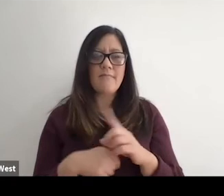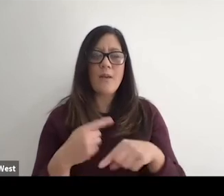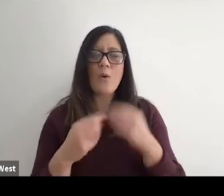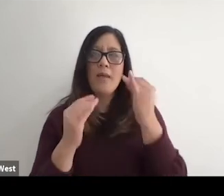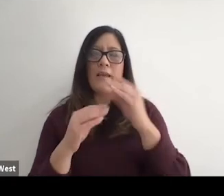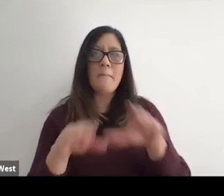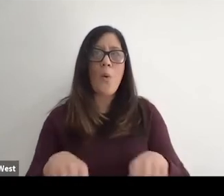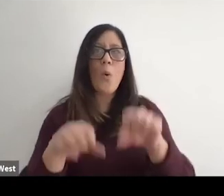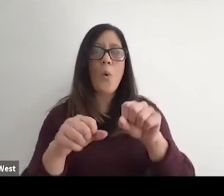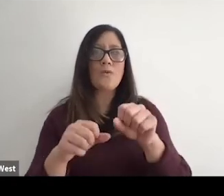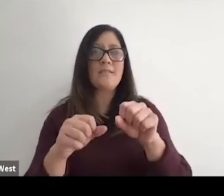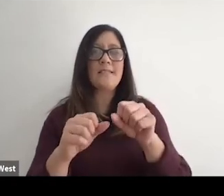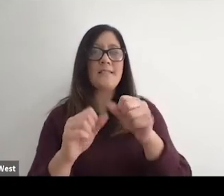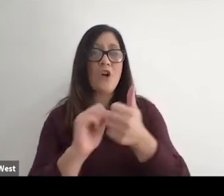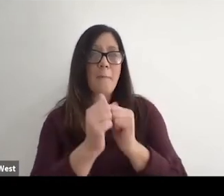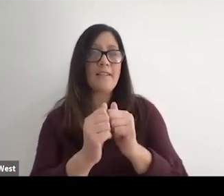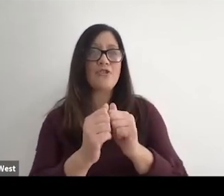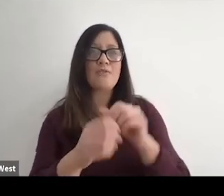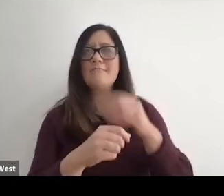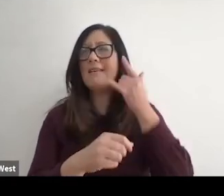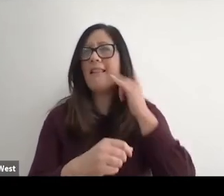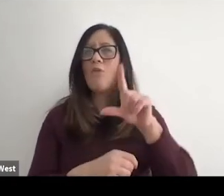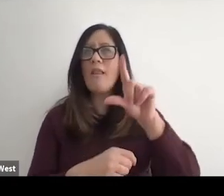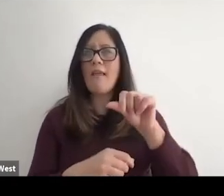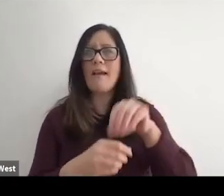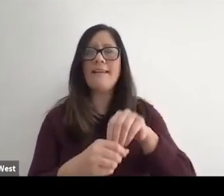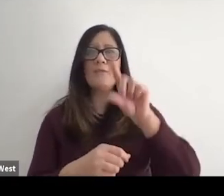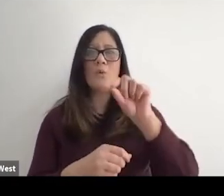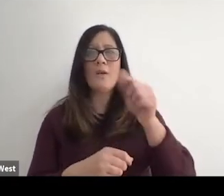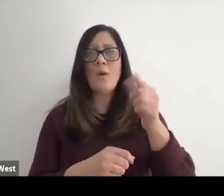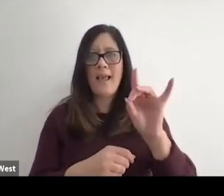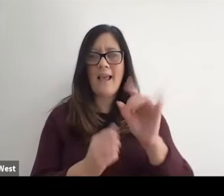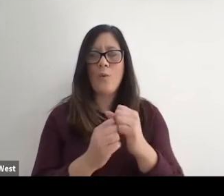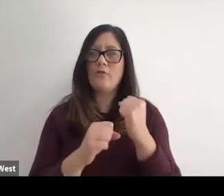hosting the games in Los Angeles in 2028, and with a firm commitment from the